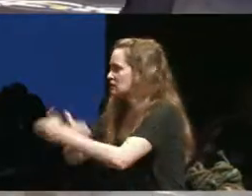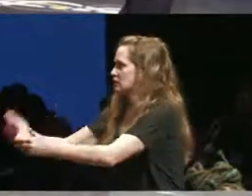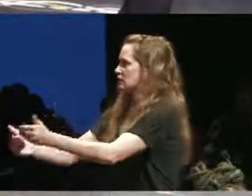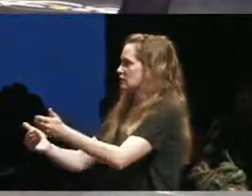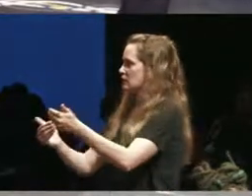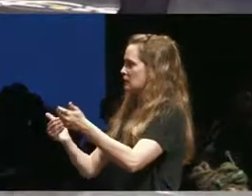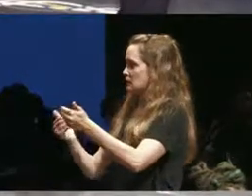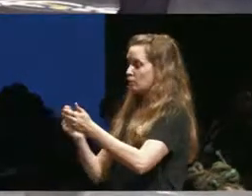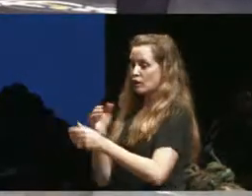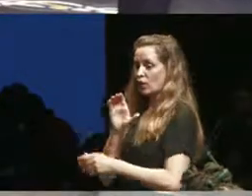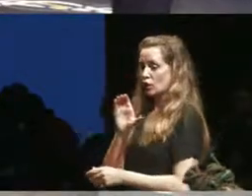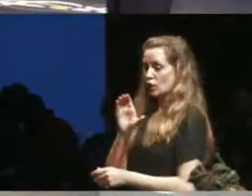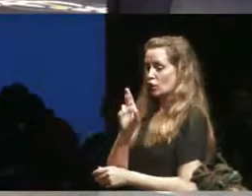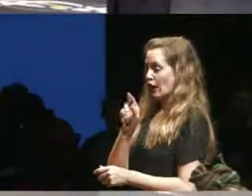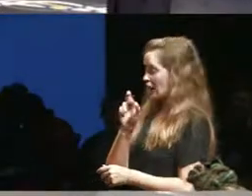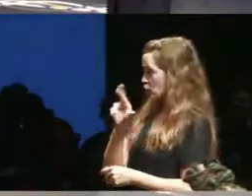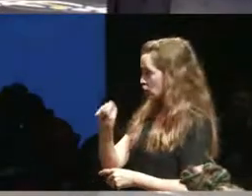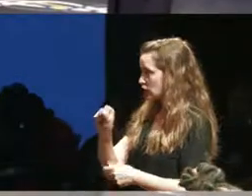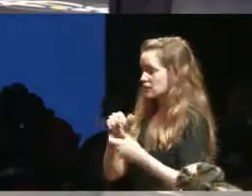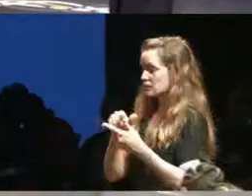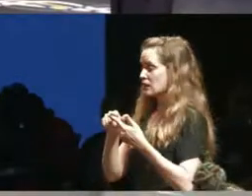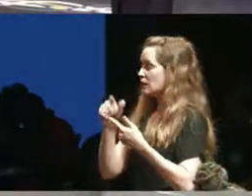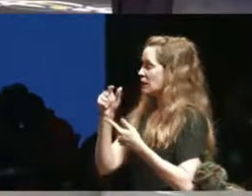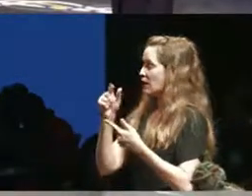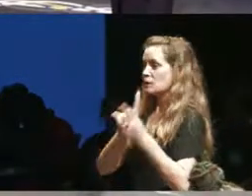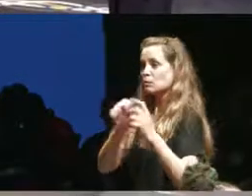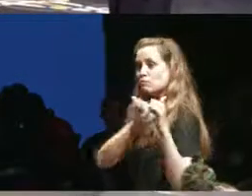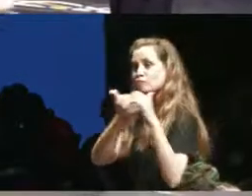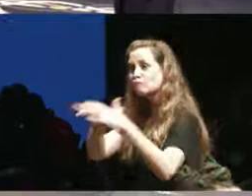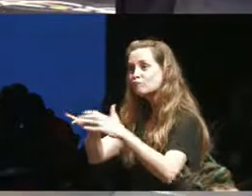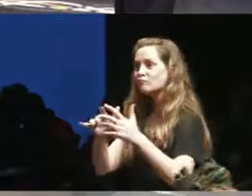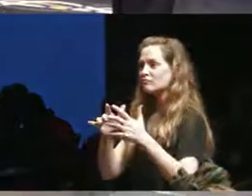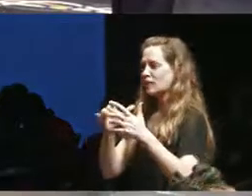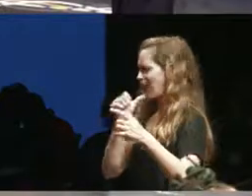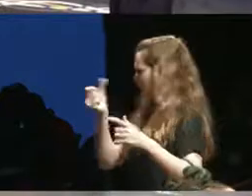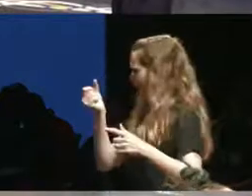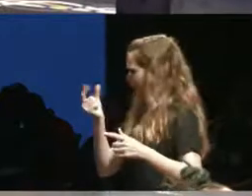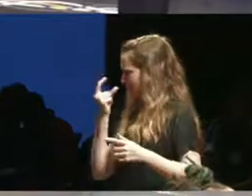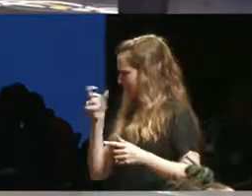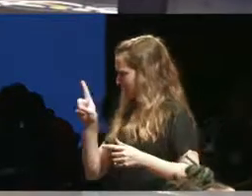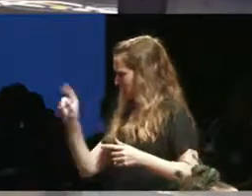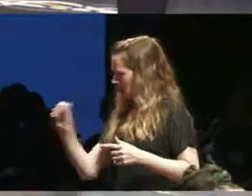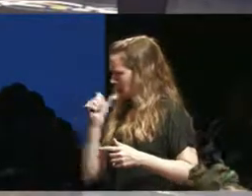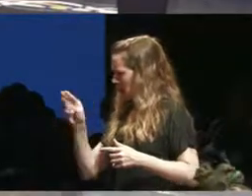the curators and the gallery attendees don't understand disability or madness so they wouldn't think of it that way they'd be like oh you're so dedicated